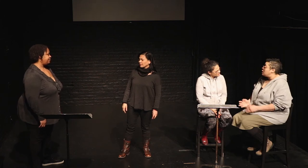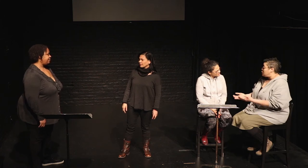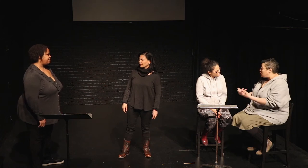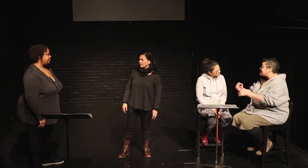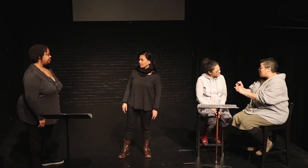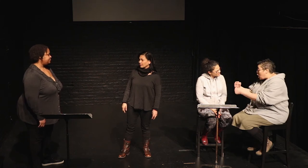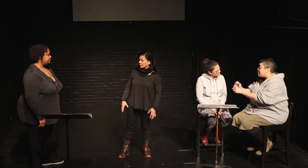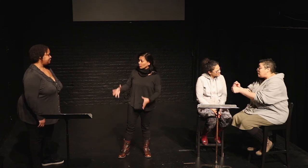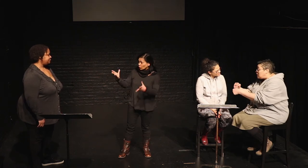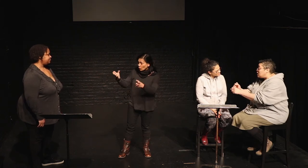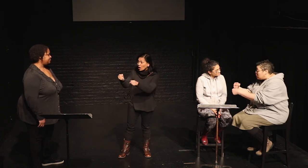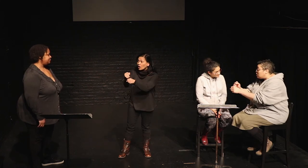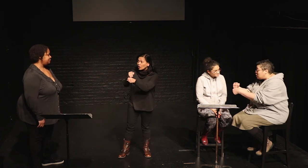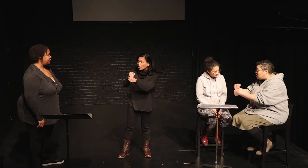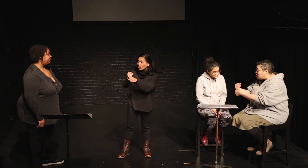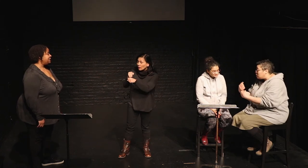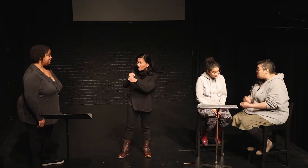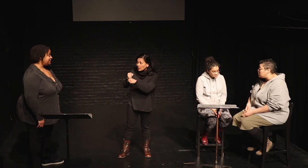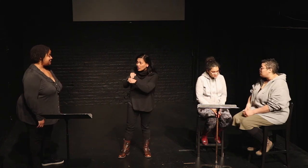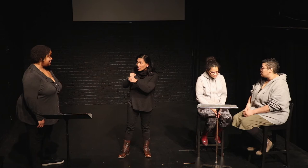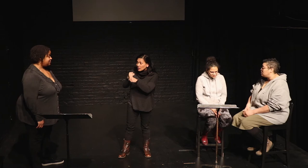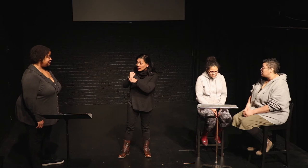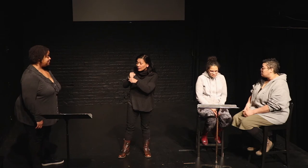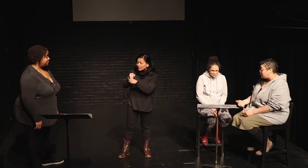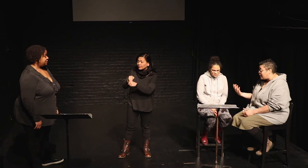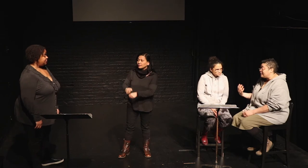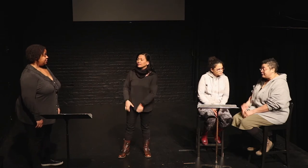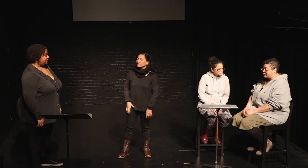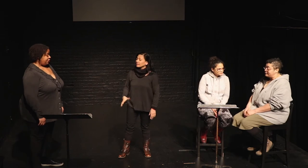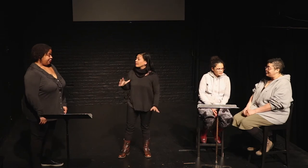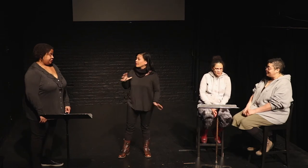Do you want some coffee? Yes. Fine.